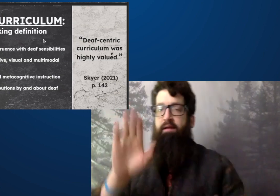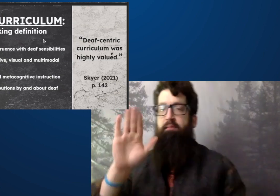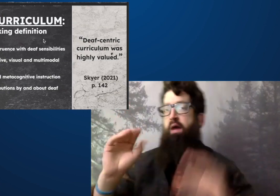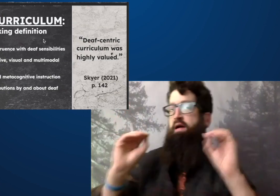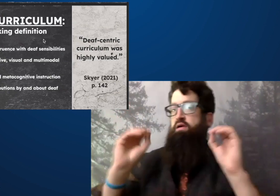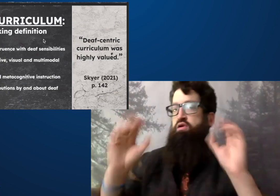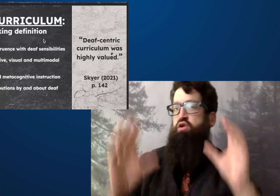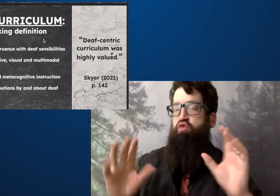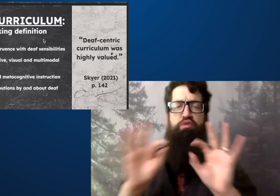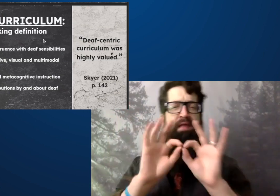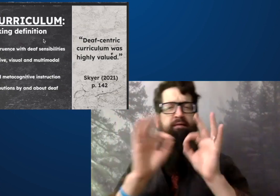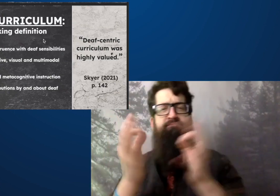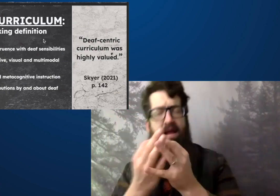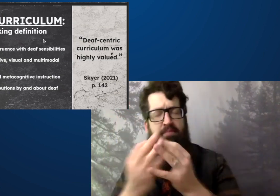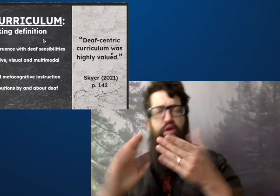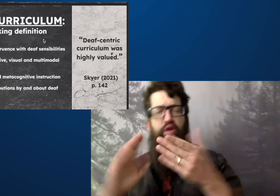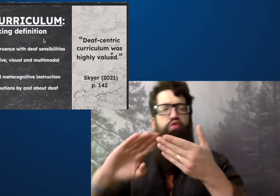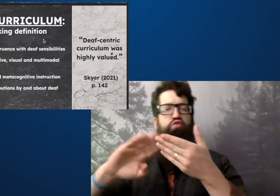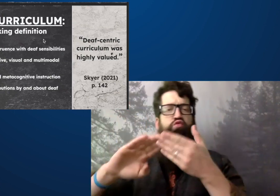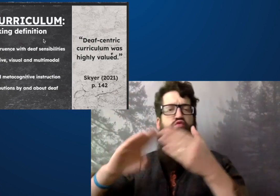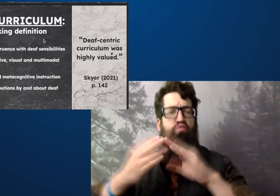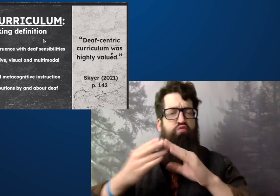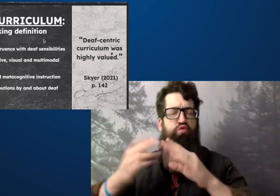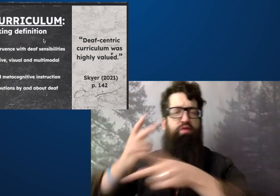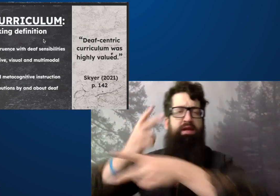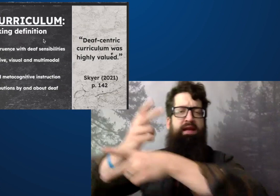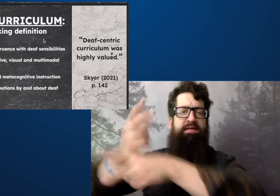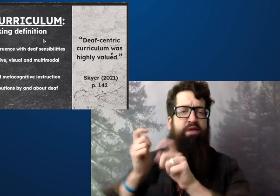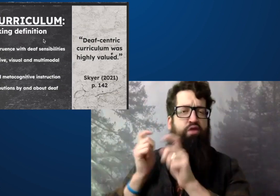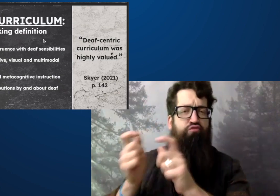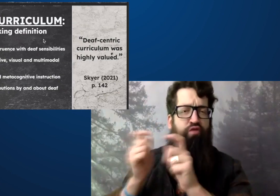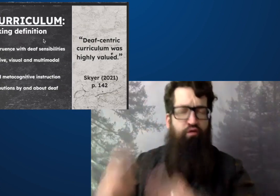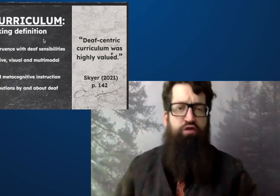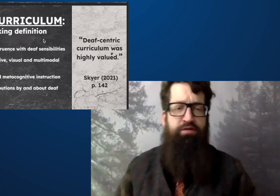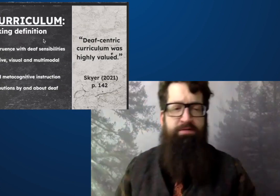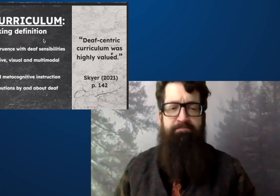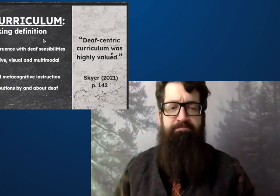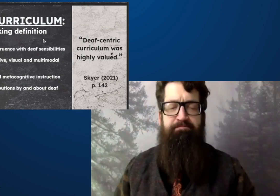to have all of this given to you by your family,